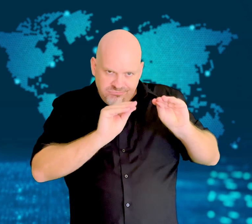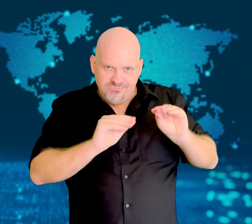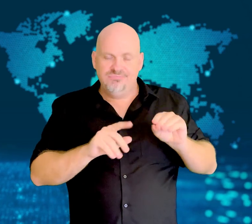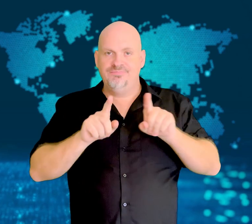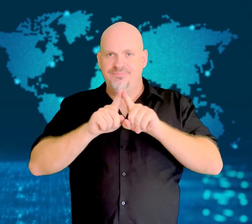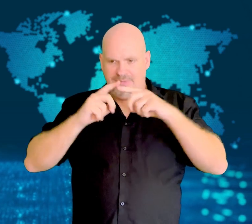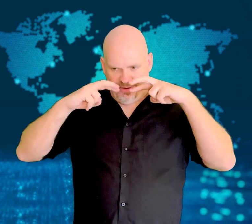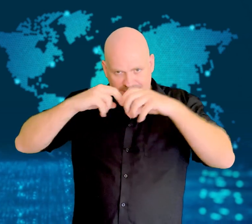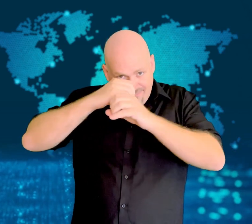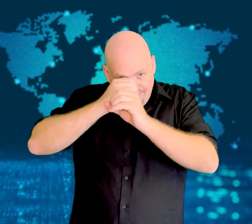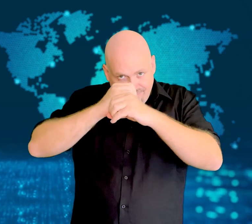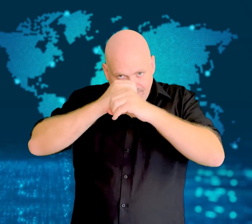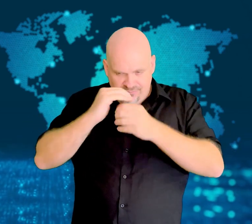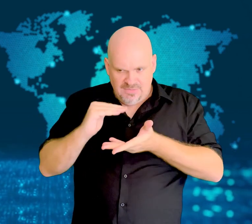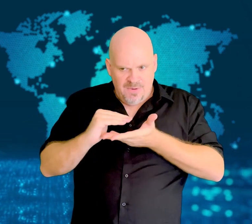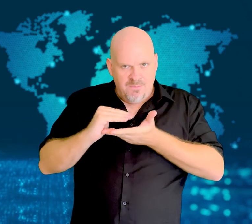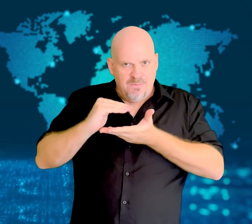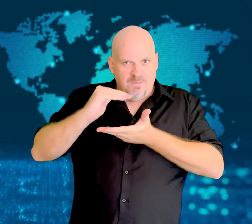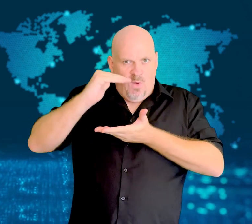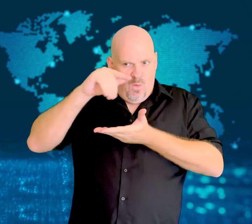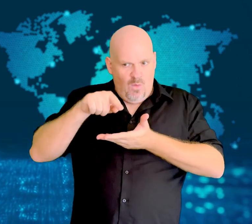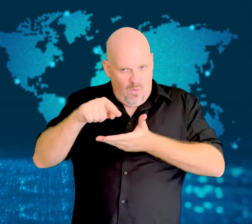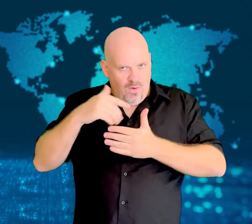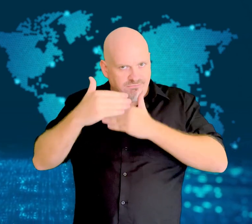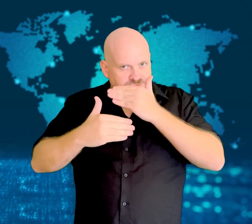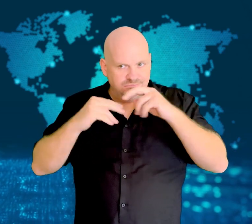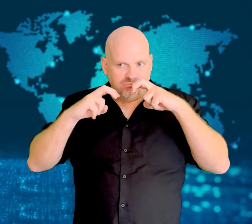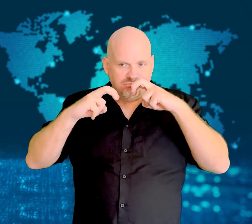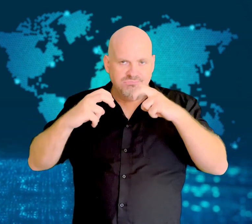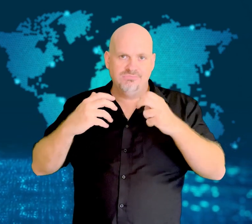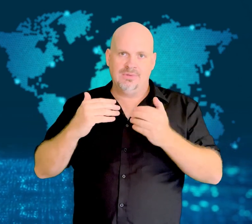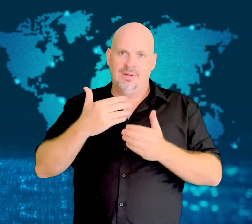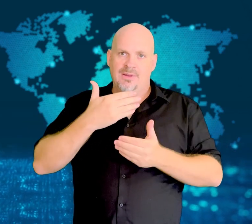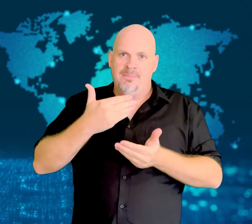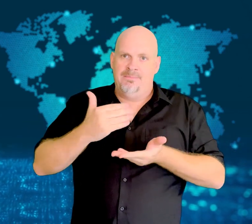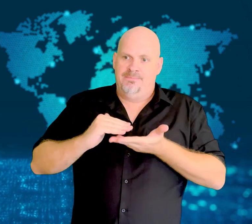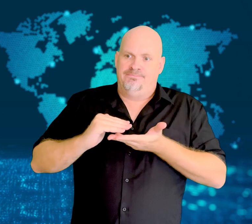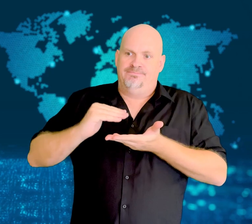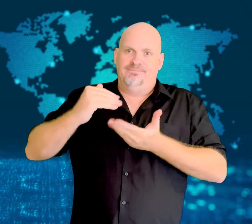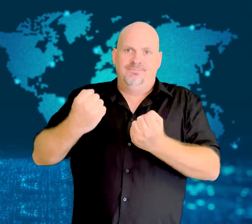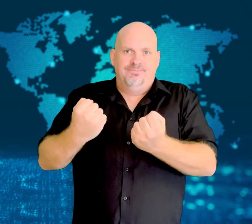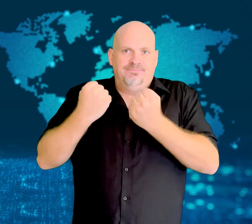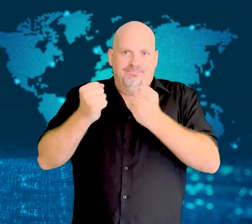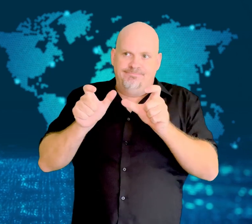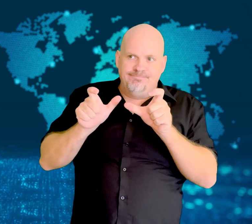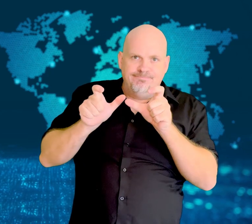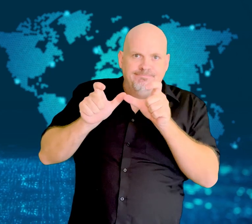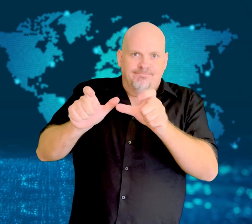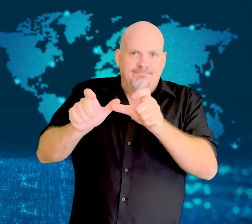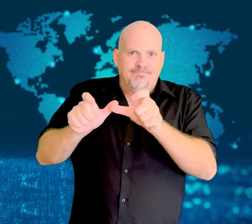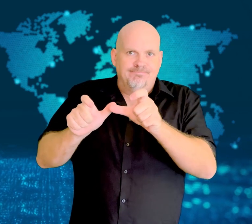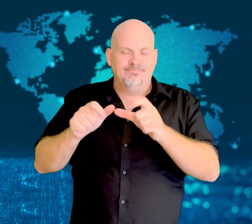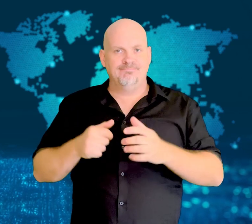invest in diagnostic labs to improve the way they treat illnesses.